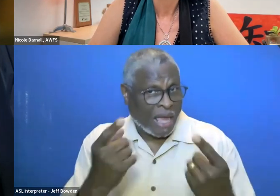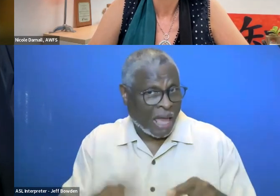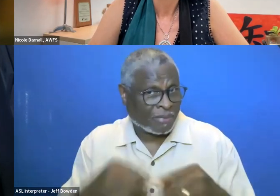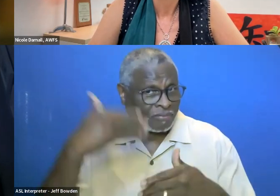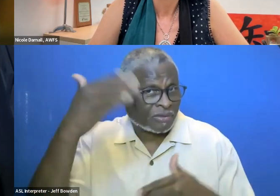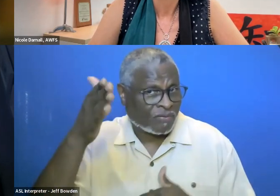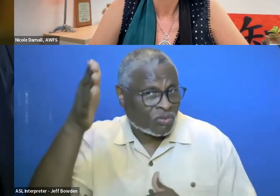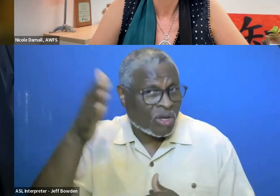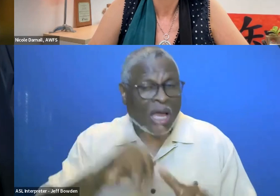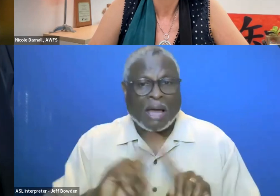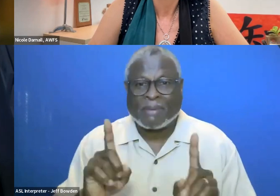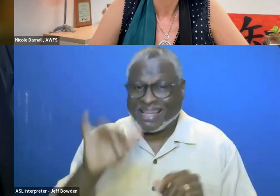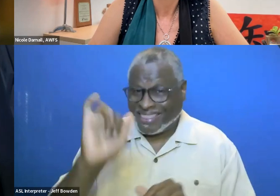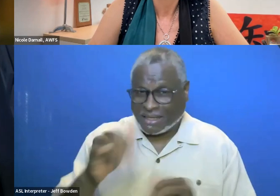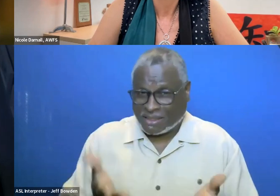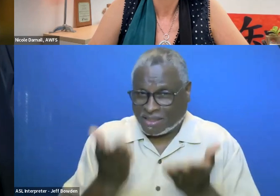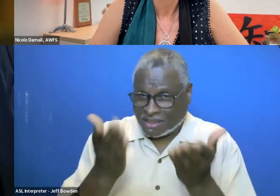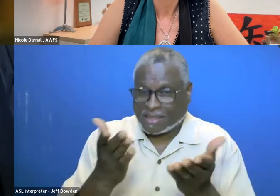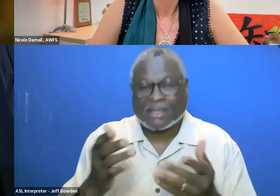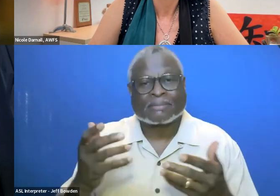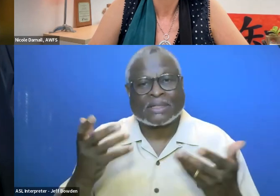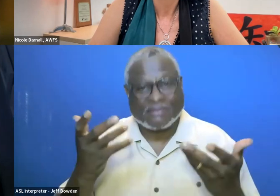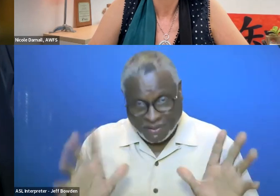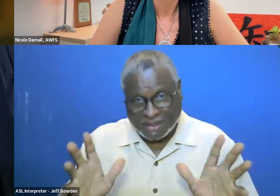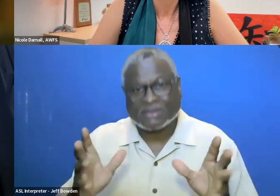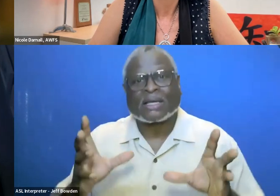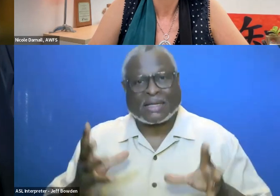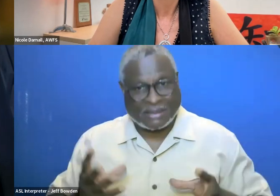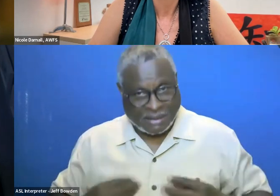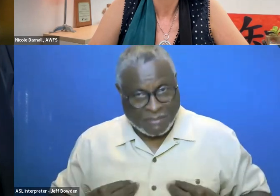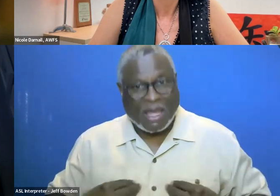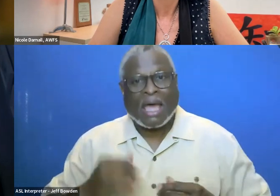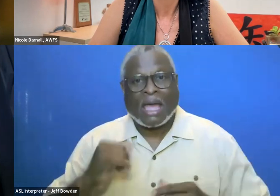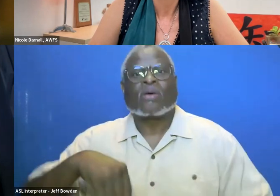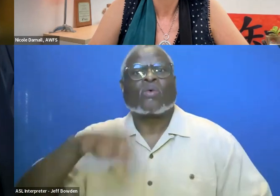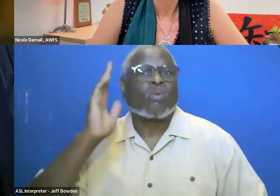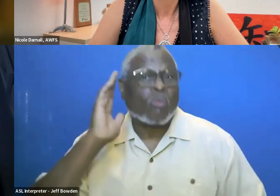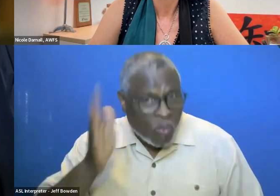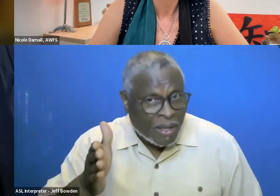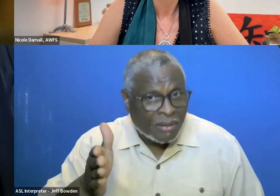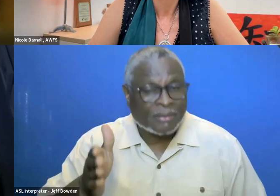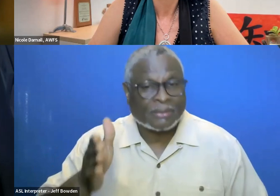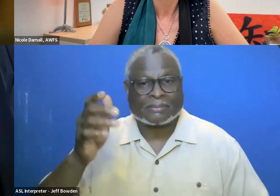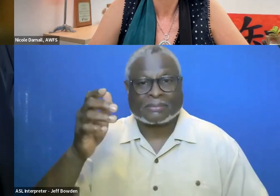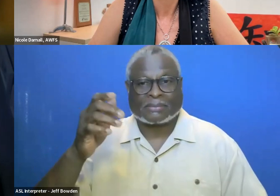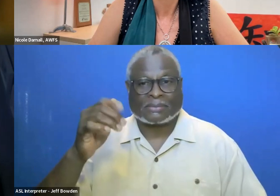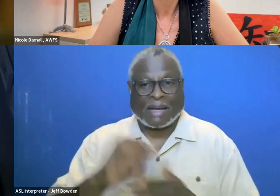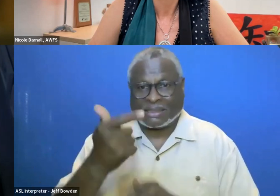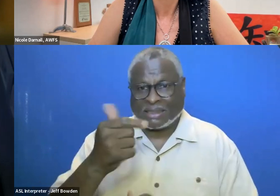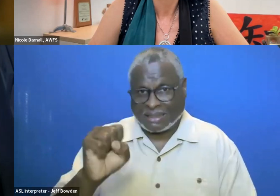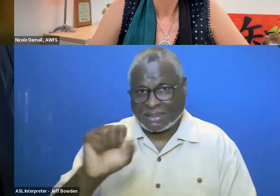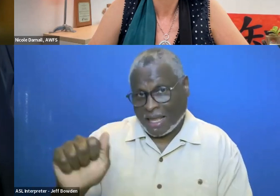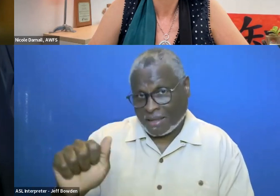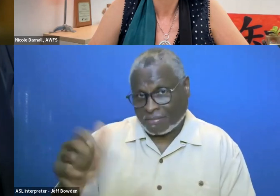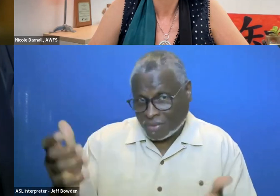But that suggestion has been taken by and will be by the GSA.